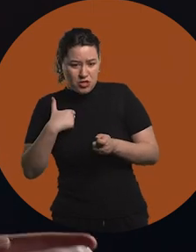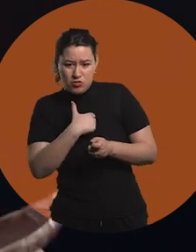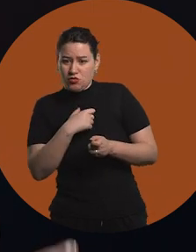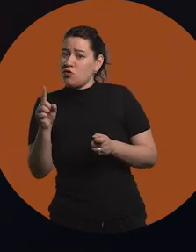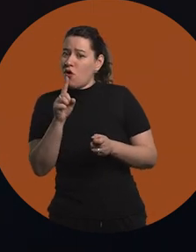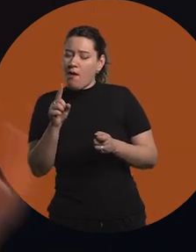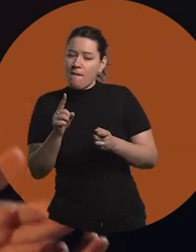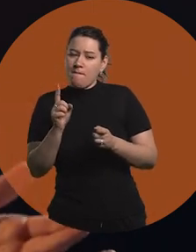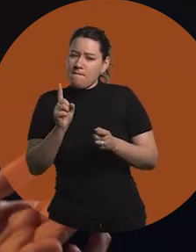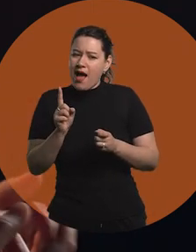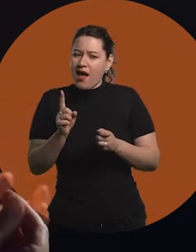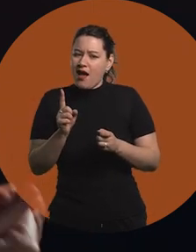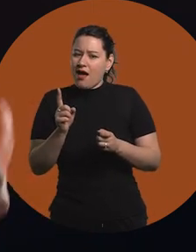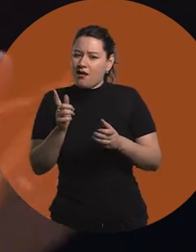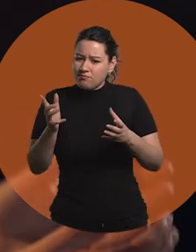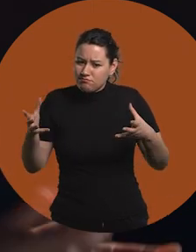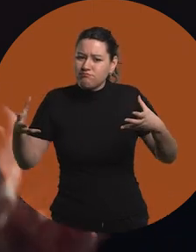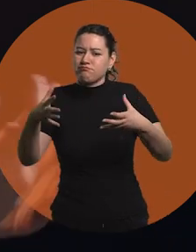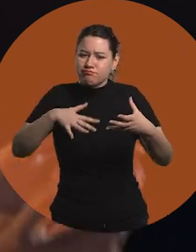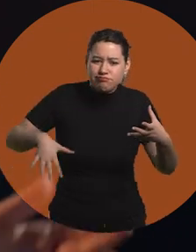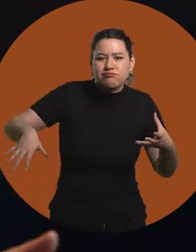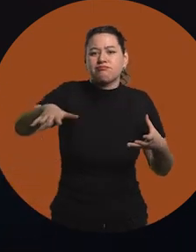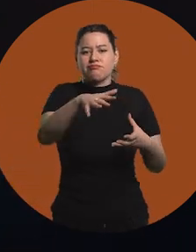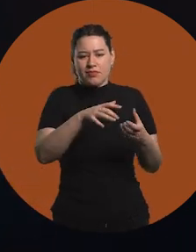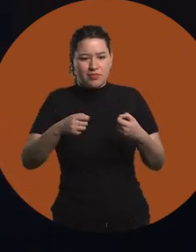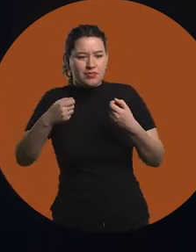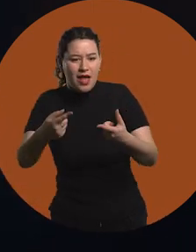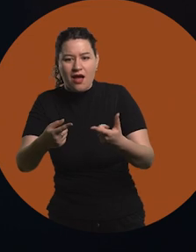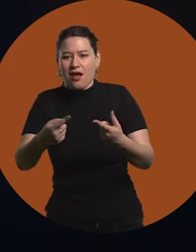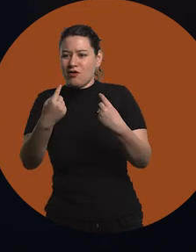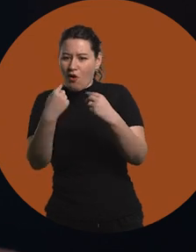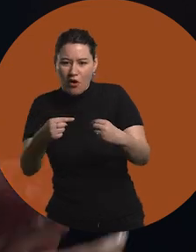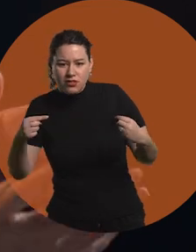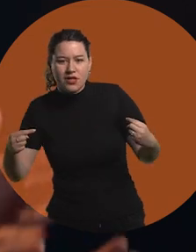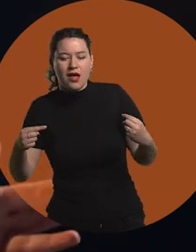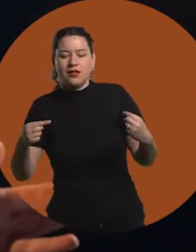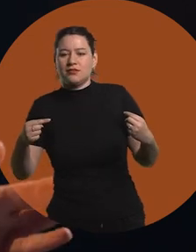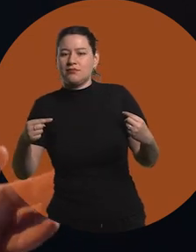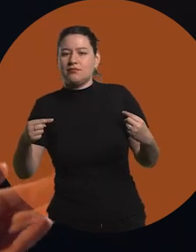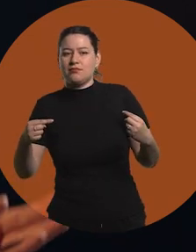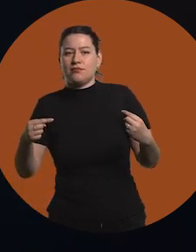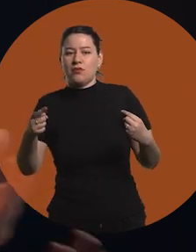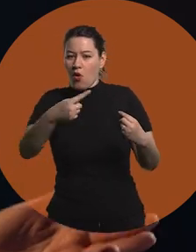but you do have to set the climate, the tools, everything, so that